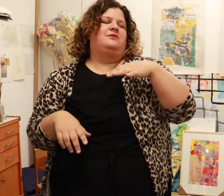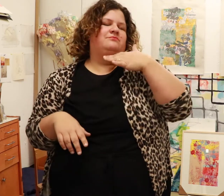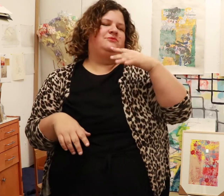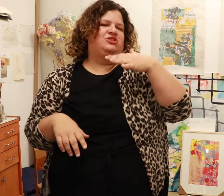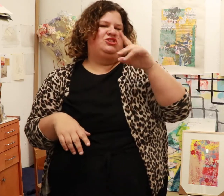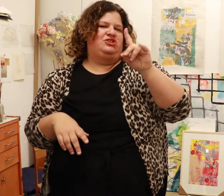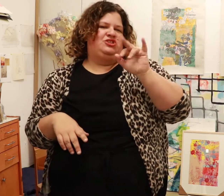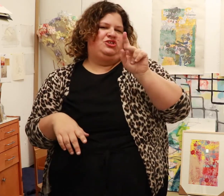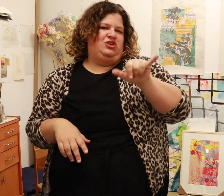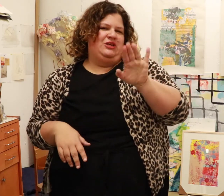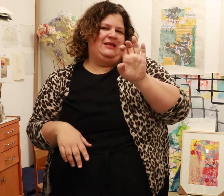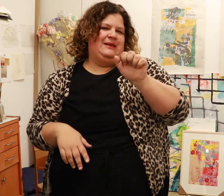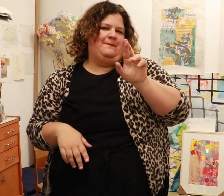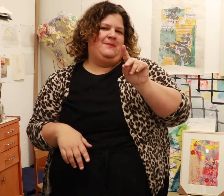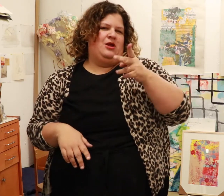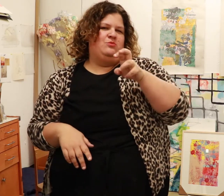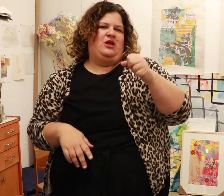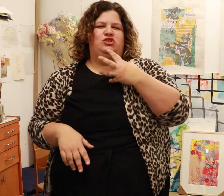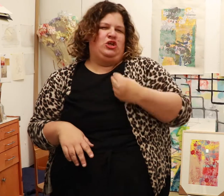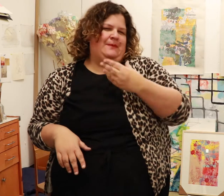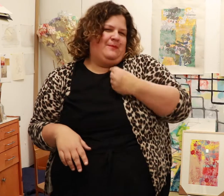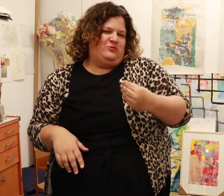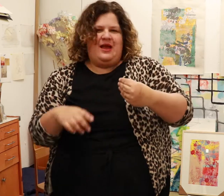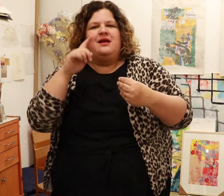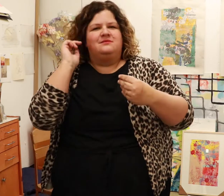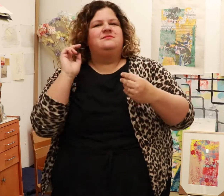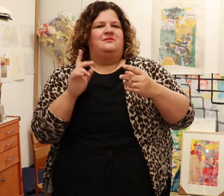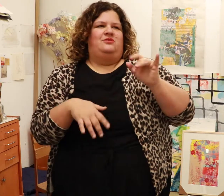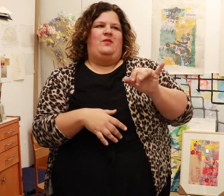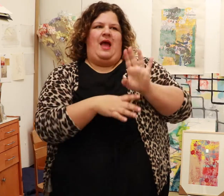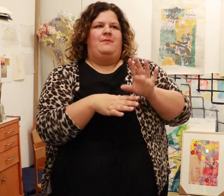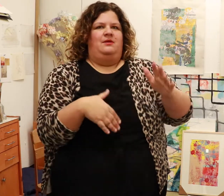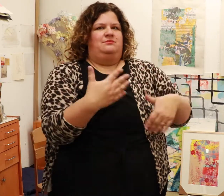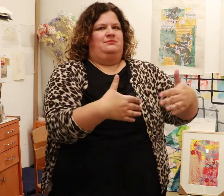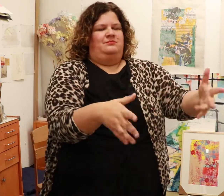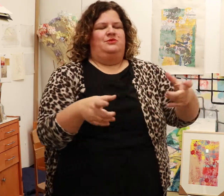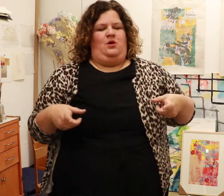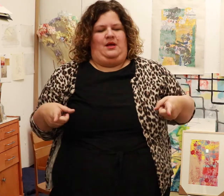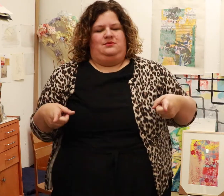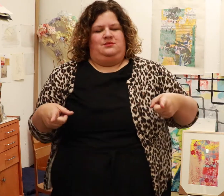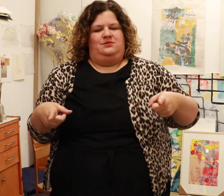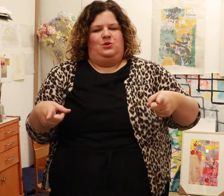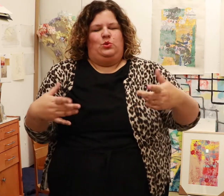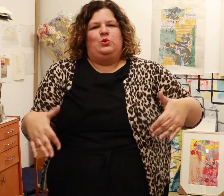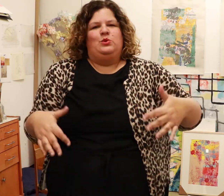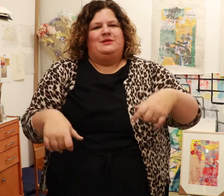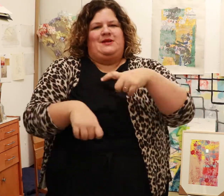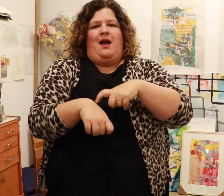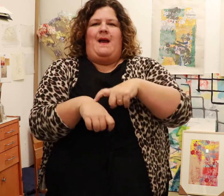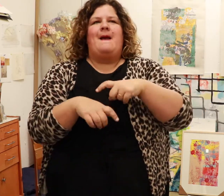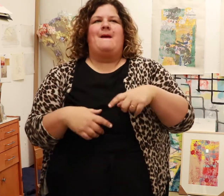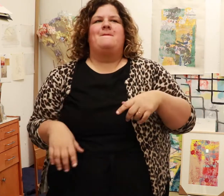DirtyBeardPress, which was really doing well. Working both jobs at the same time was tough.